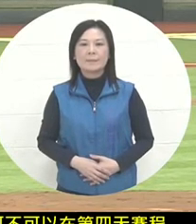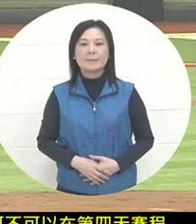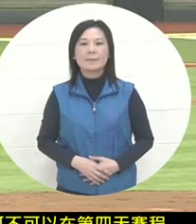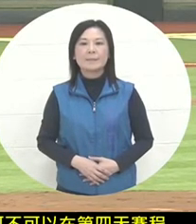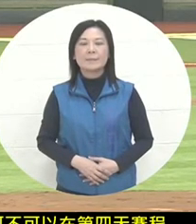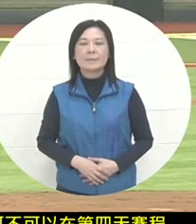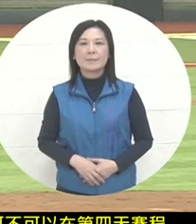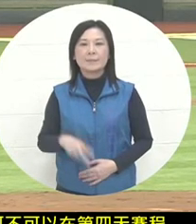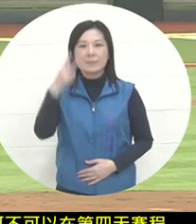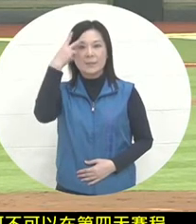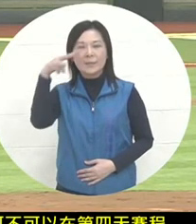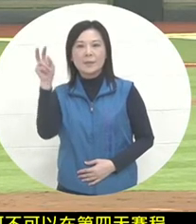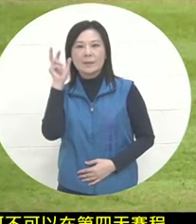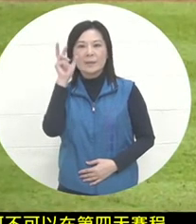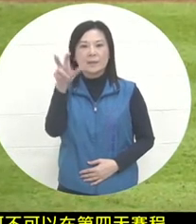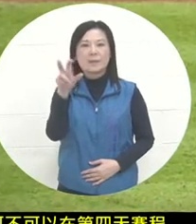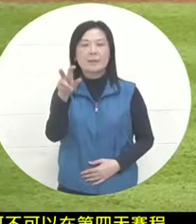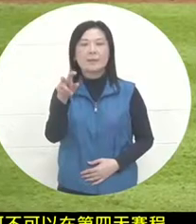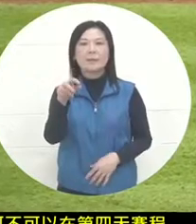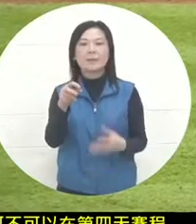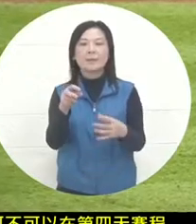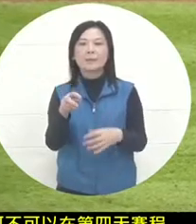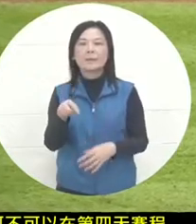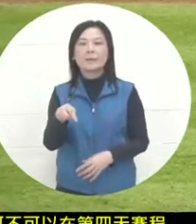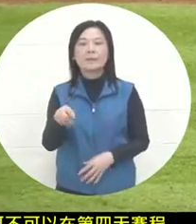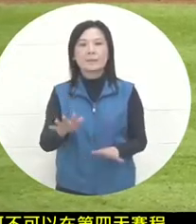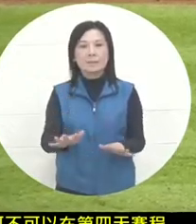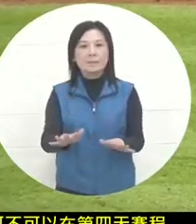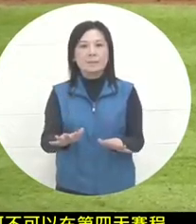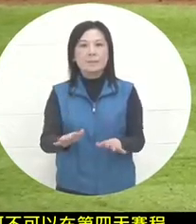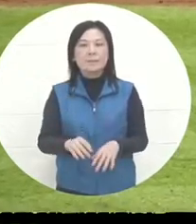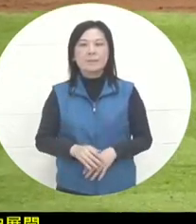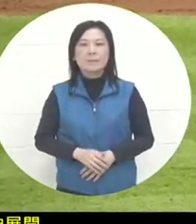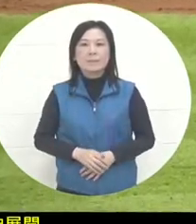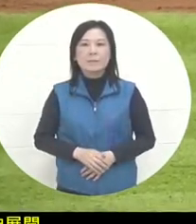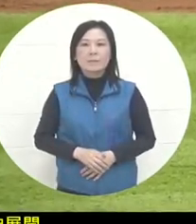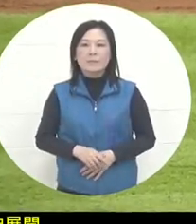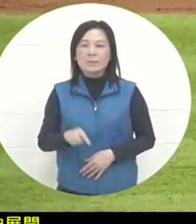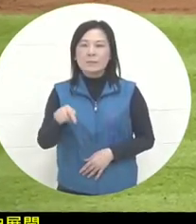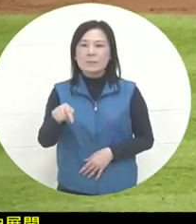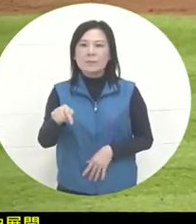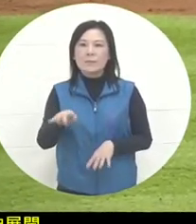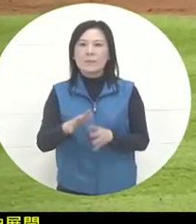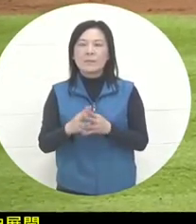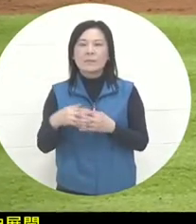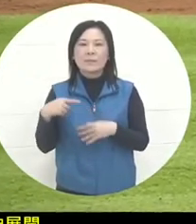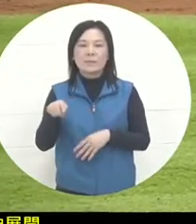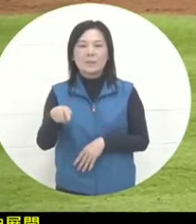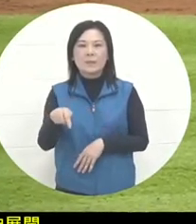the Mexican pitchers showed this time is actually that although the overall ball position of each pitcher is